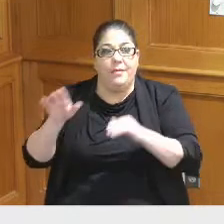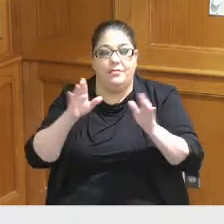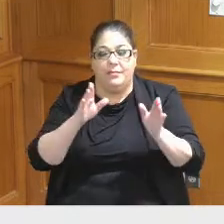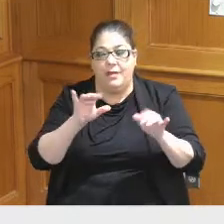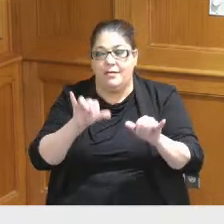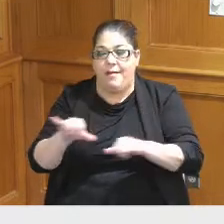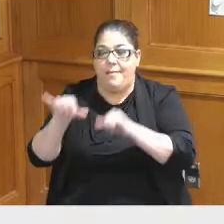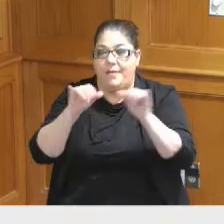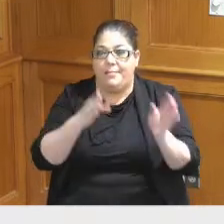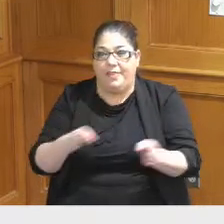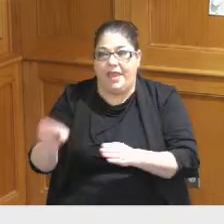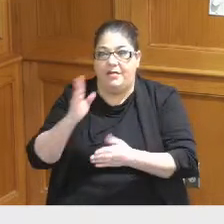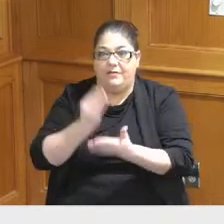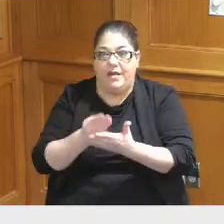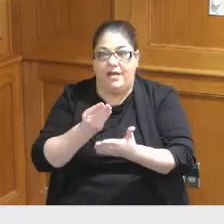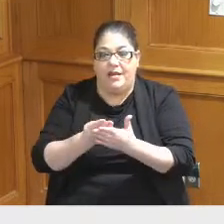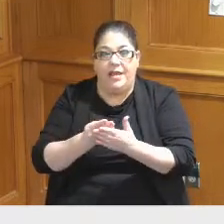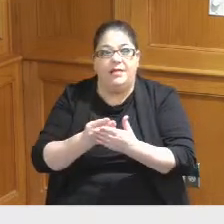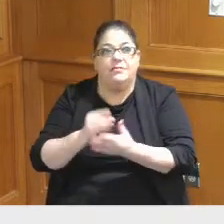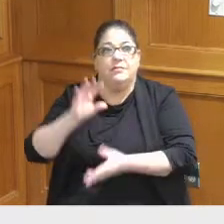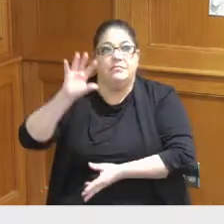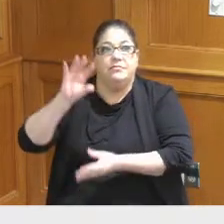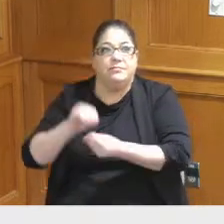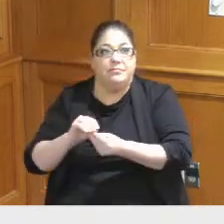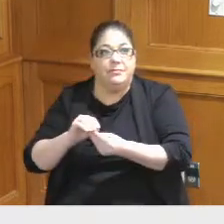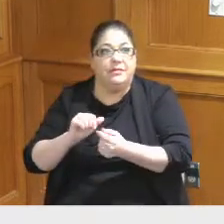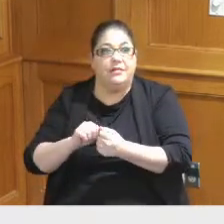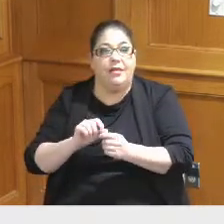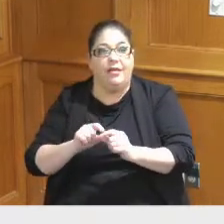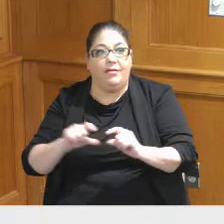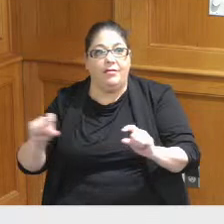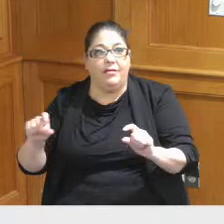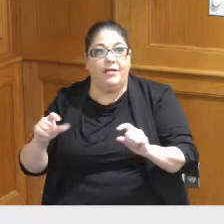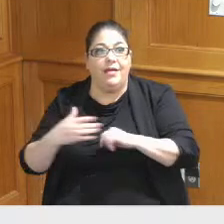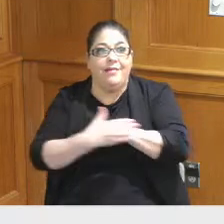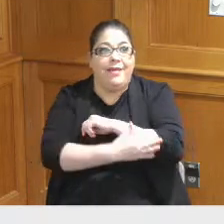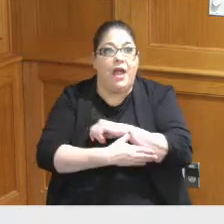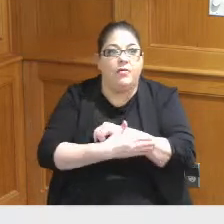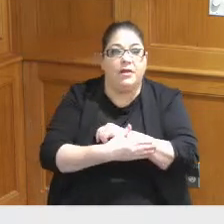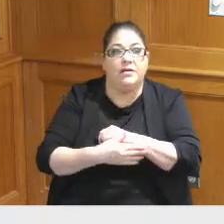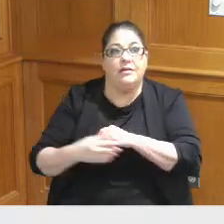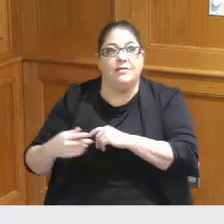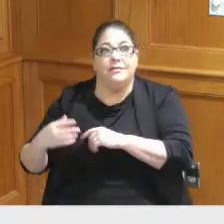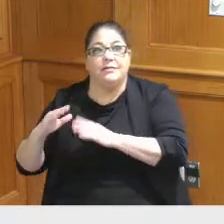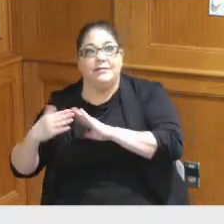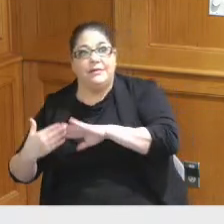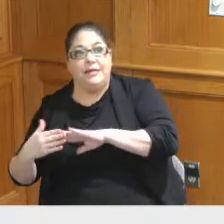combined at the bottom that the county the city and Visit Cincy or the CVB are going to have to